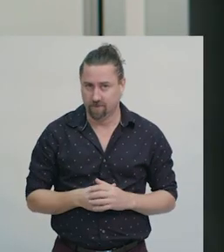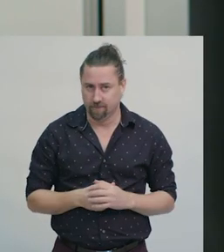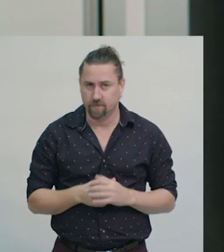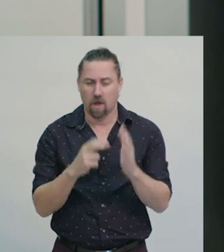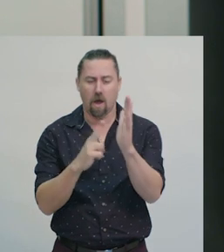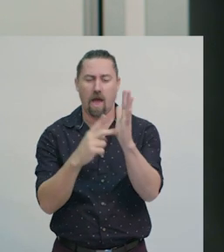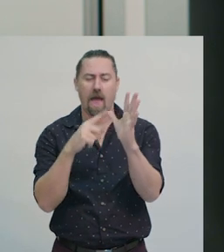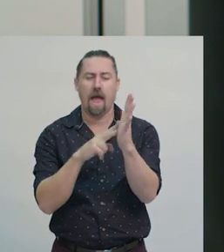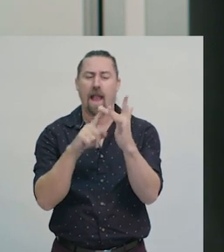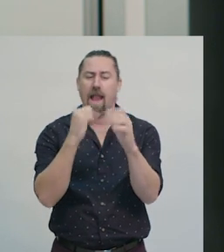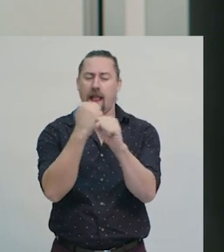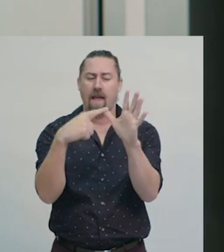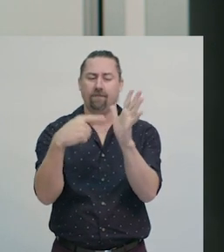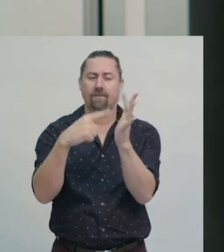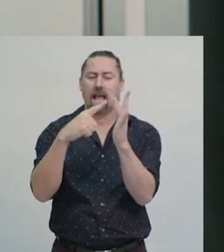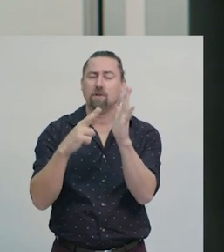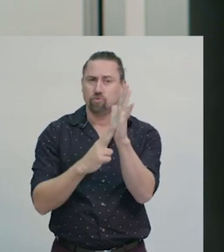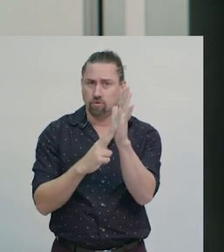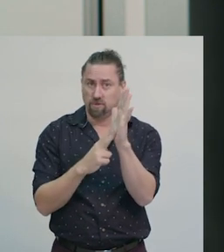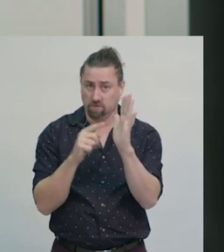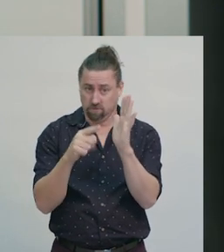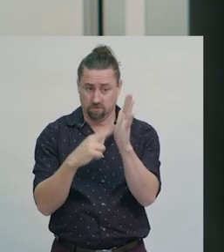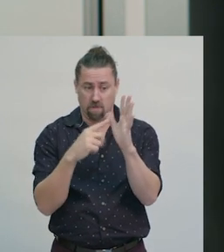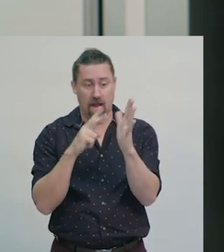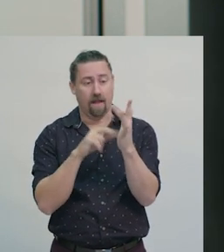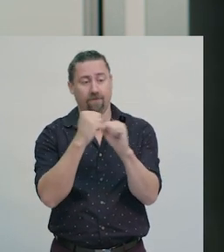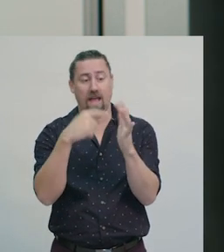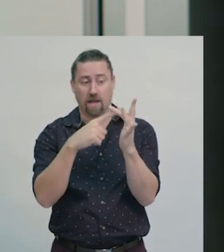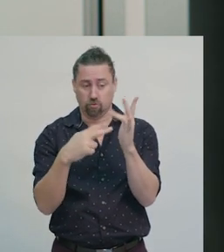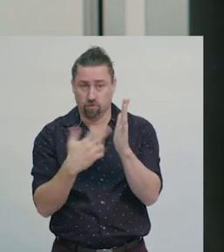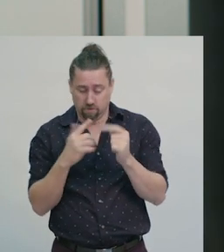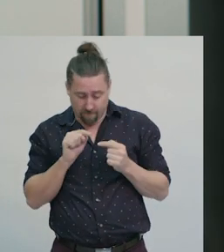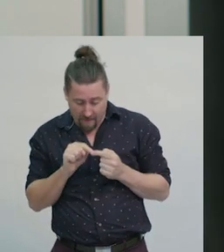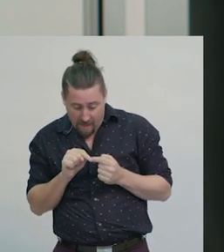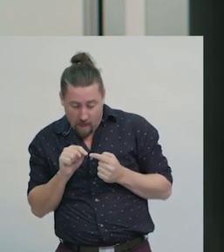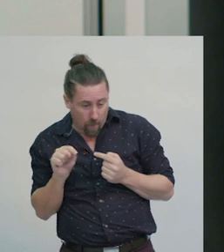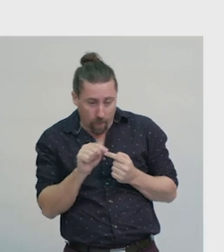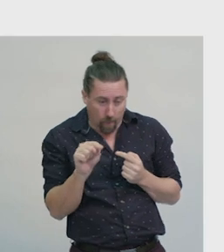Navigation is the term we use when we plan a pathway from one point to another.